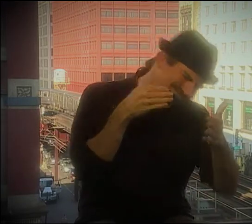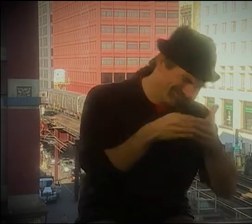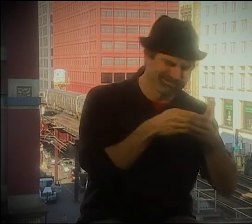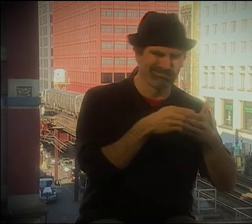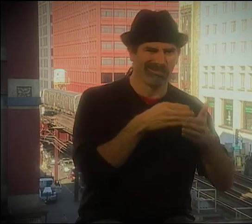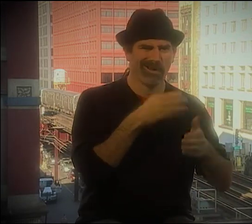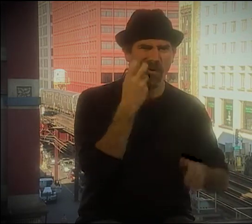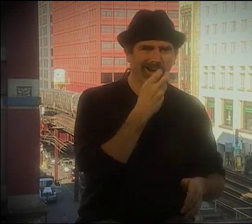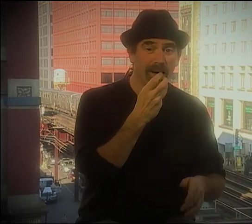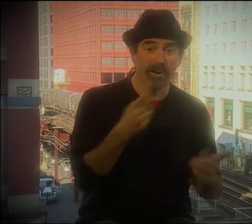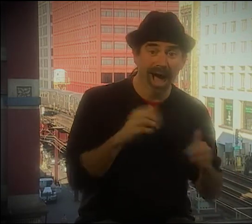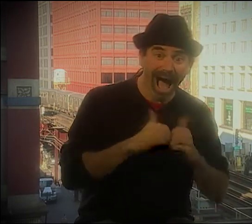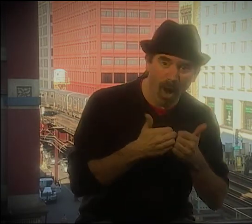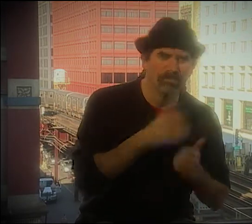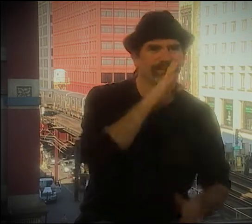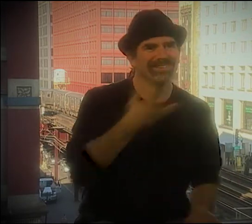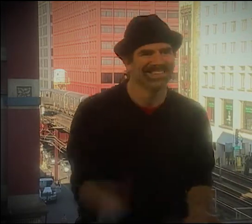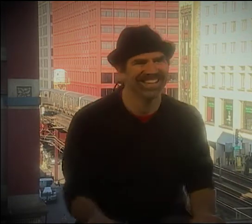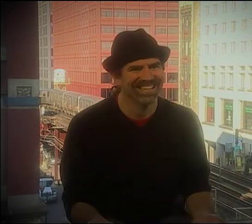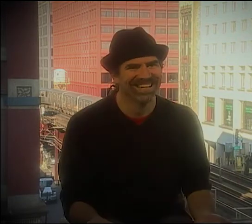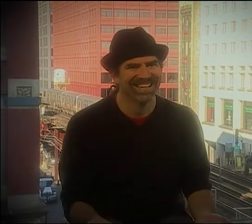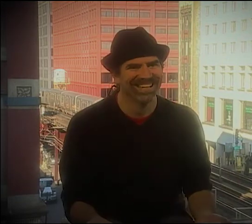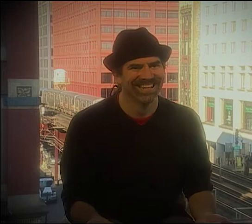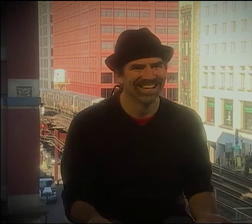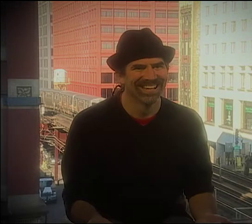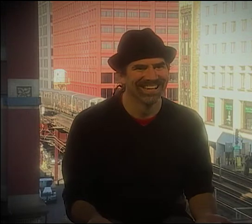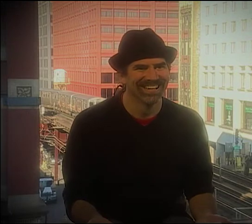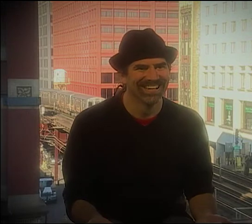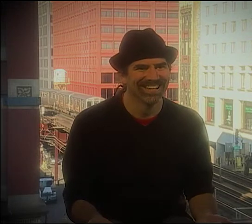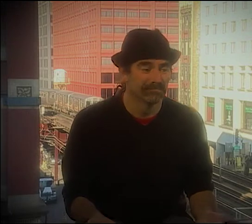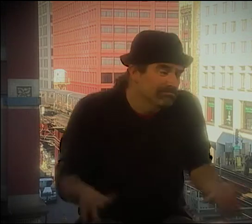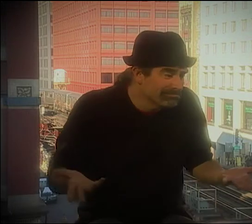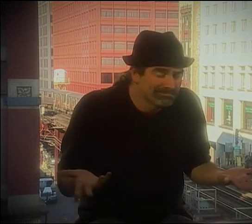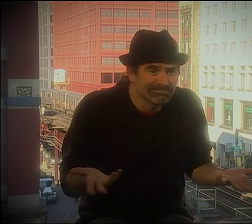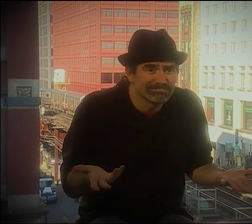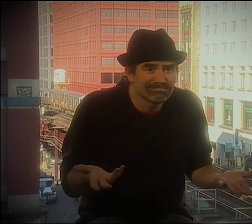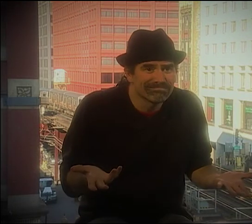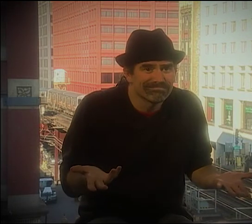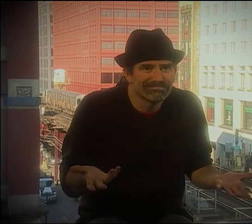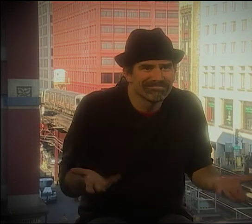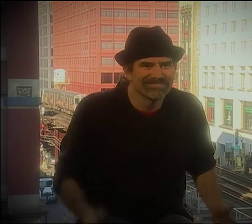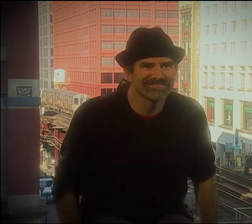THE HEARING PEOPLE WERE GETTING MORE OUT OF IT THAN THE DEAF PEOPLE. THERE'S THE IRONY, I THINK.